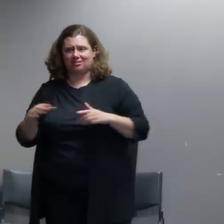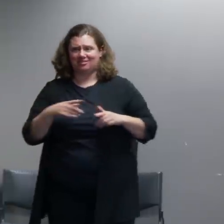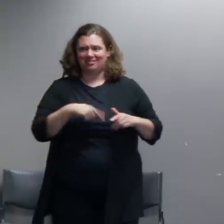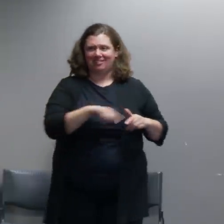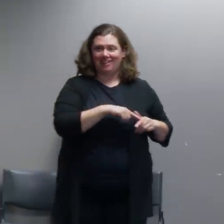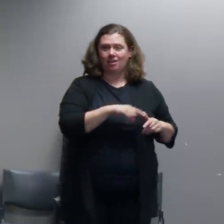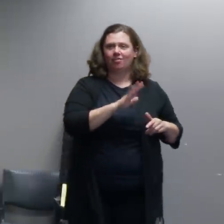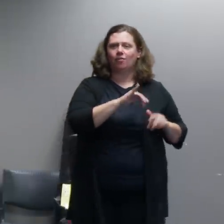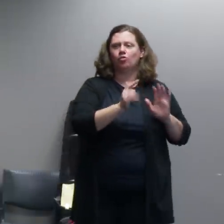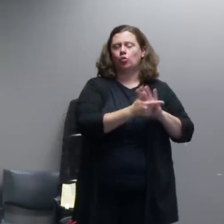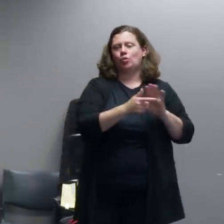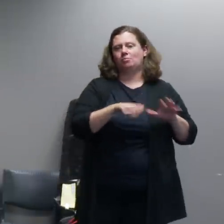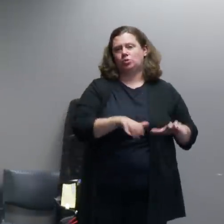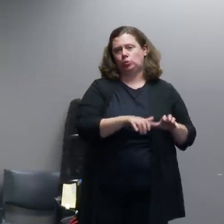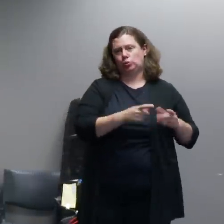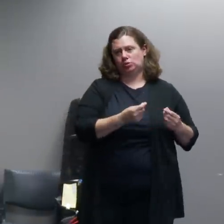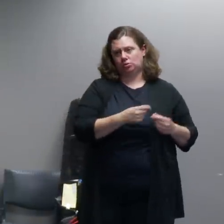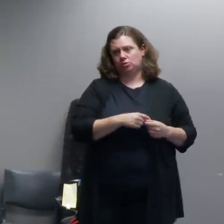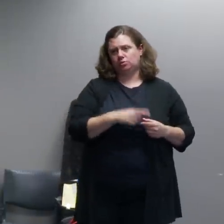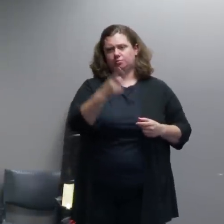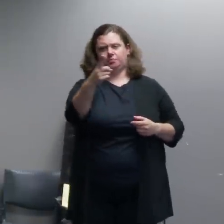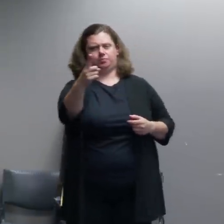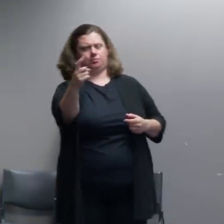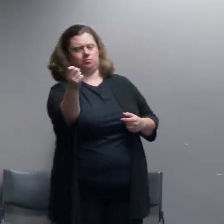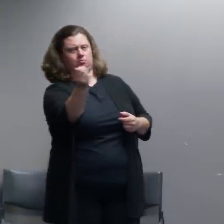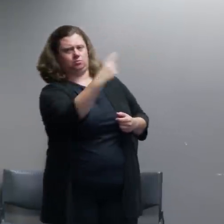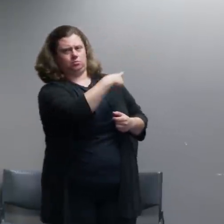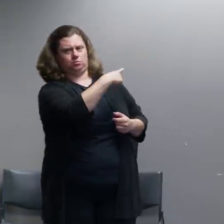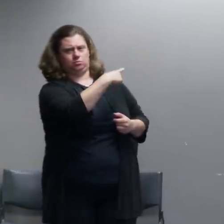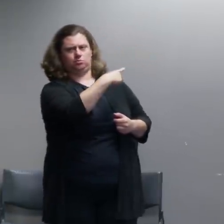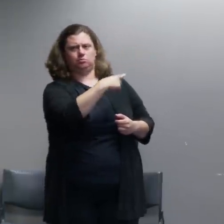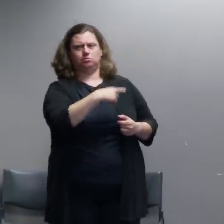can i just follow up quickly um i just um when they start gathering prior to